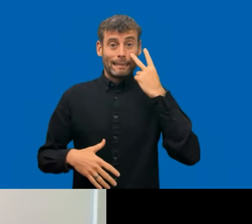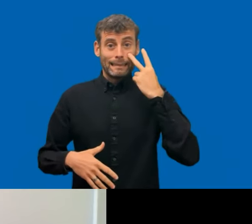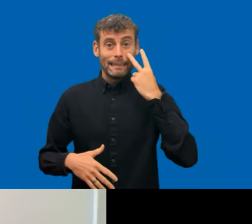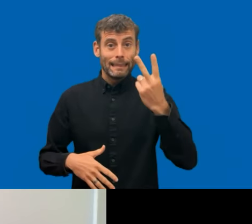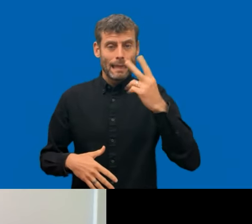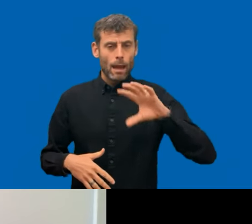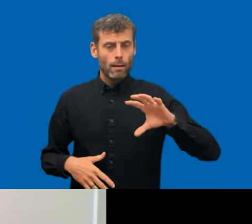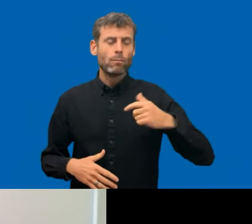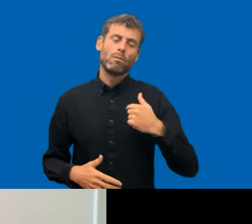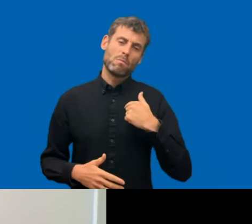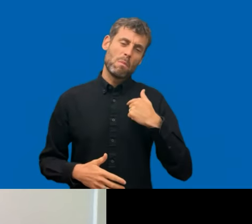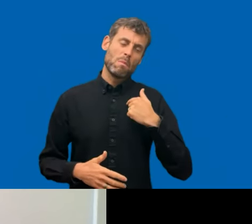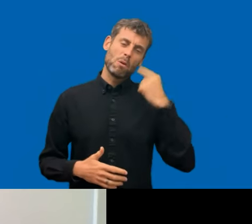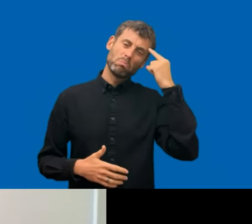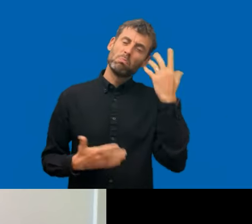Well, I as a user, I would be interested